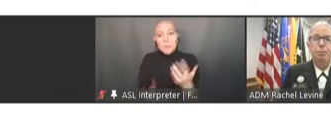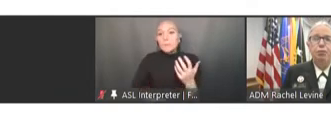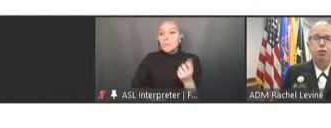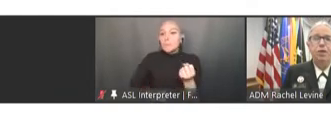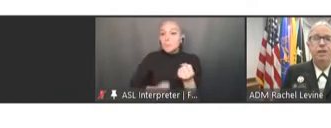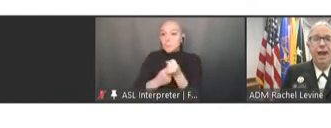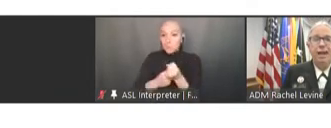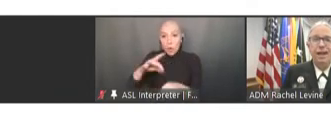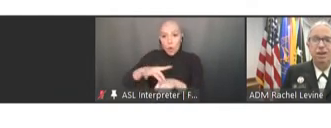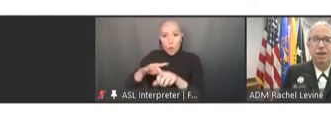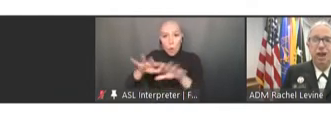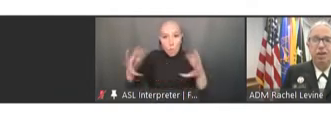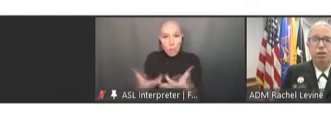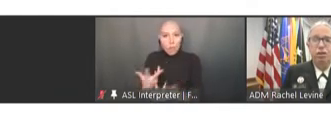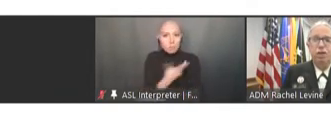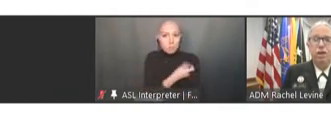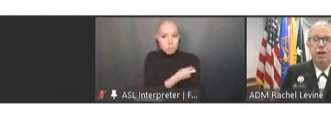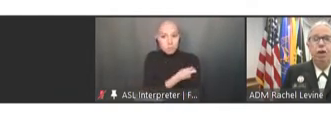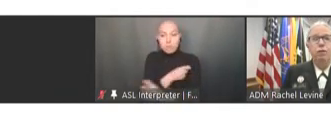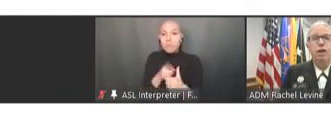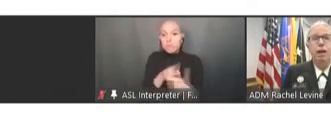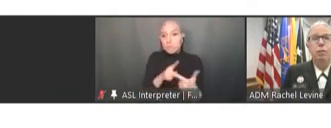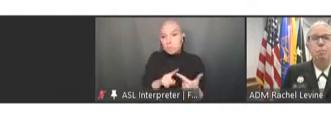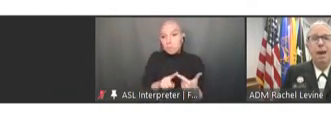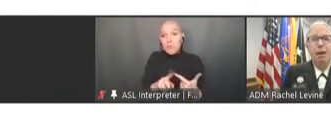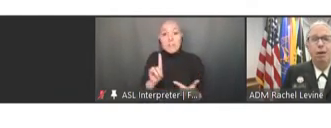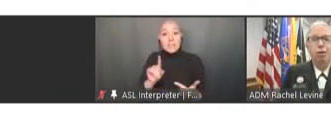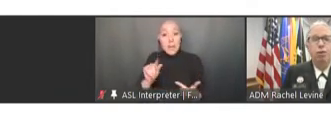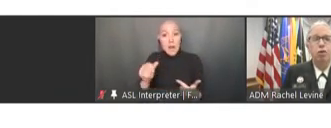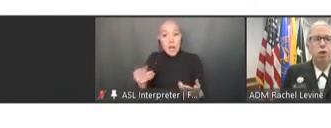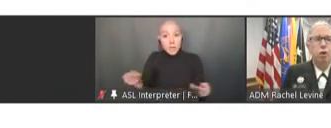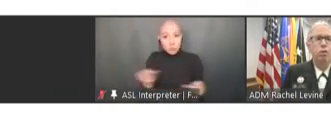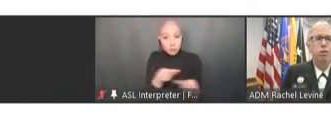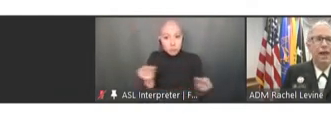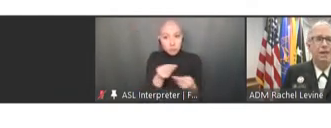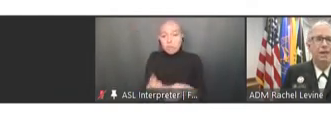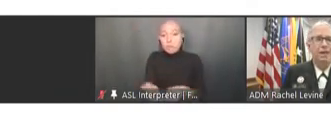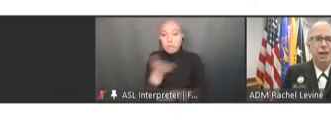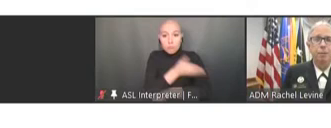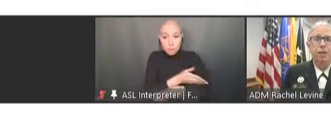improving data exchange, and overcoming barriers to low vaccine uptake.